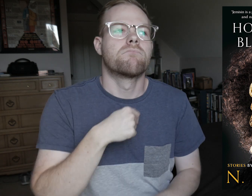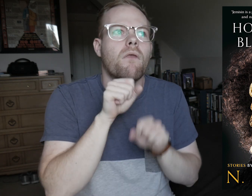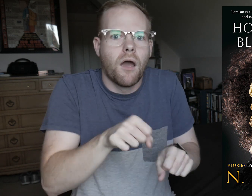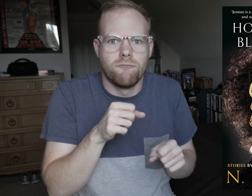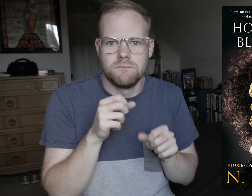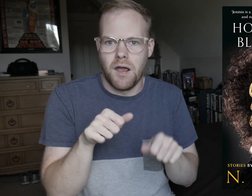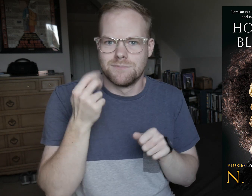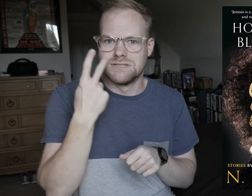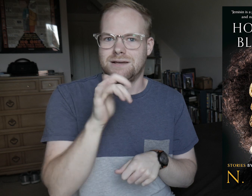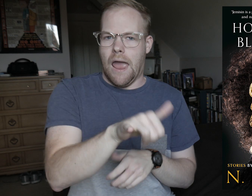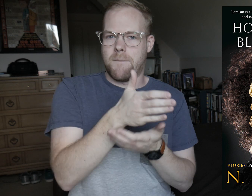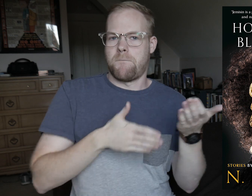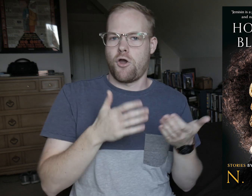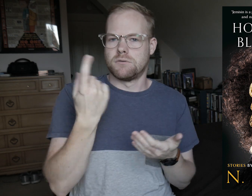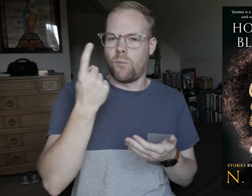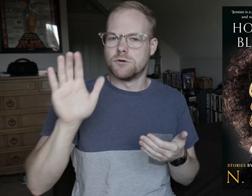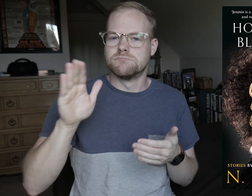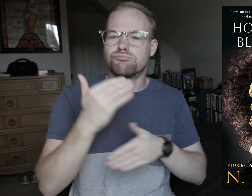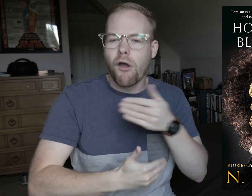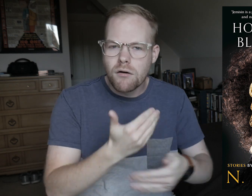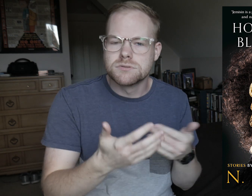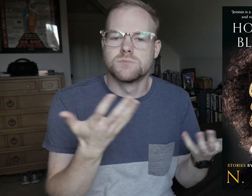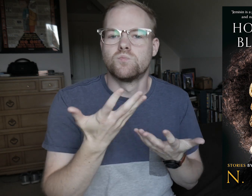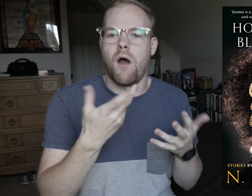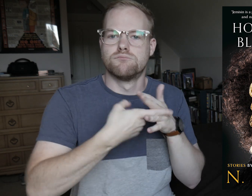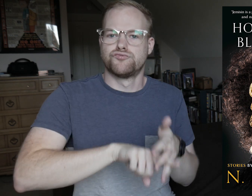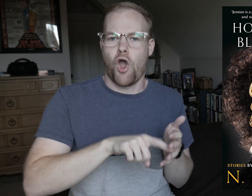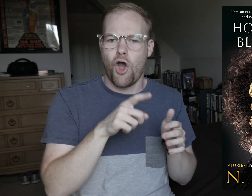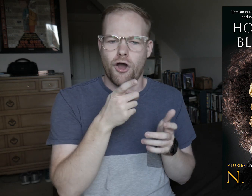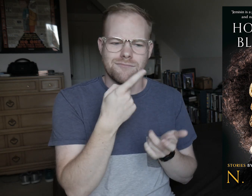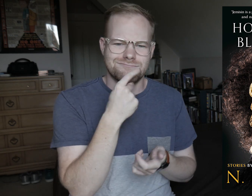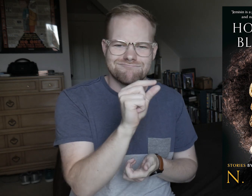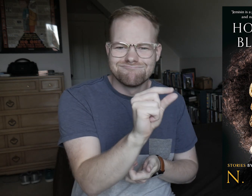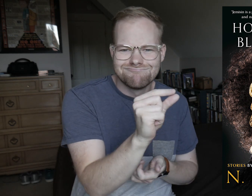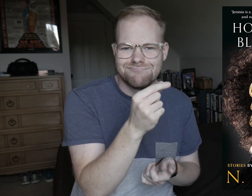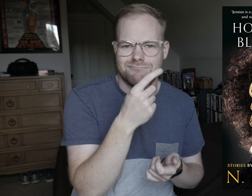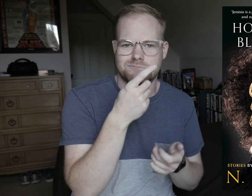I love being able to see that part of someone’s process, what started as something little,